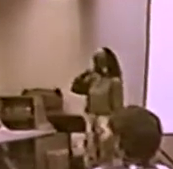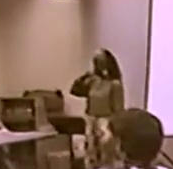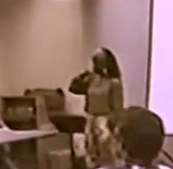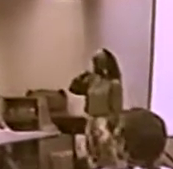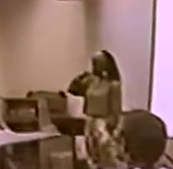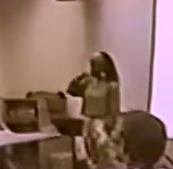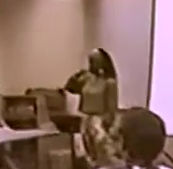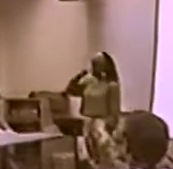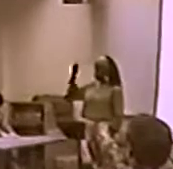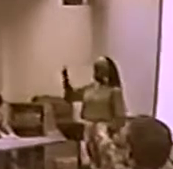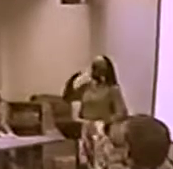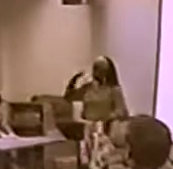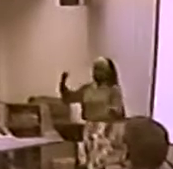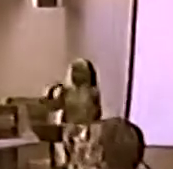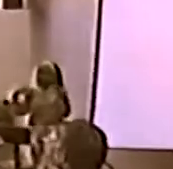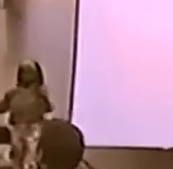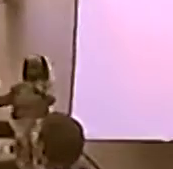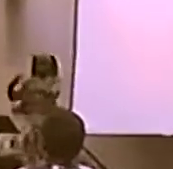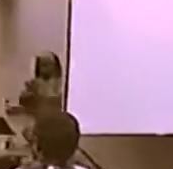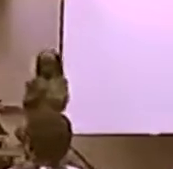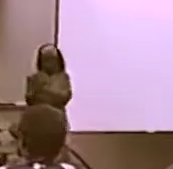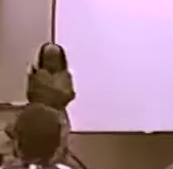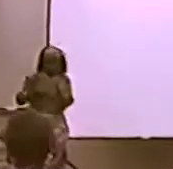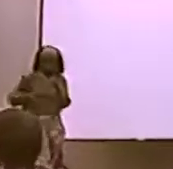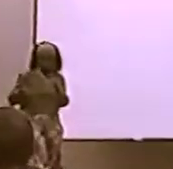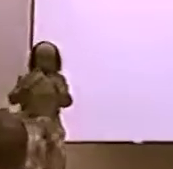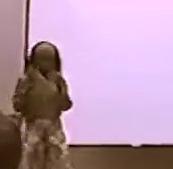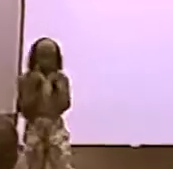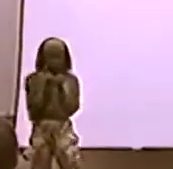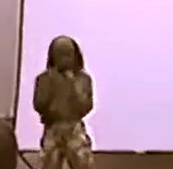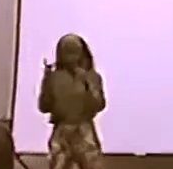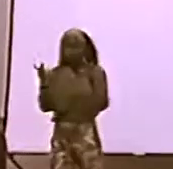NOT ALL THE PEOPLE ARE IDENTIFIED-- NOT ALL PEOPLE ARE BLACK-IDENTIFIED.